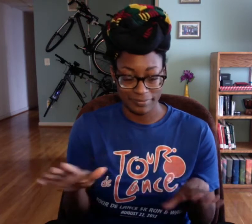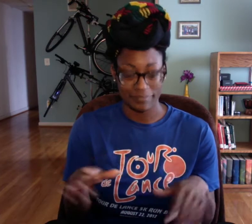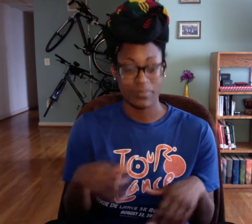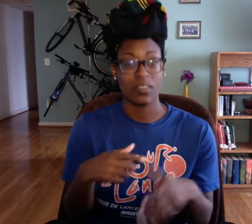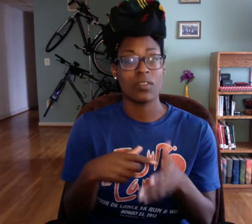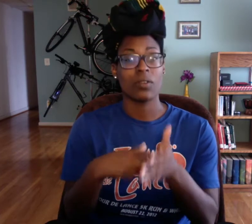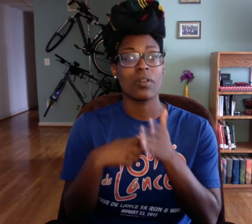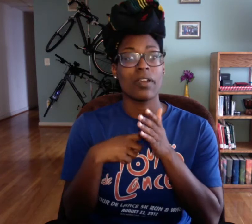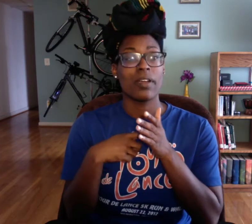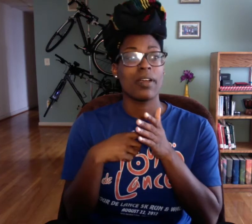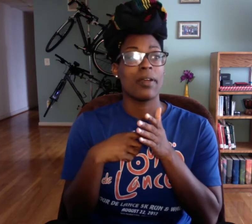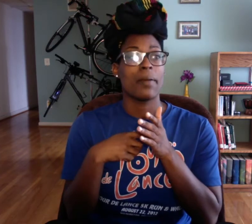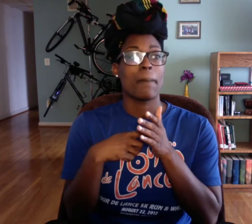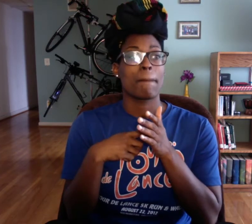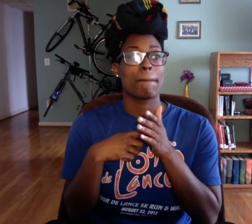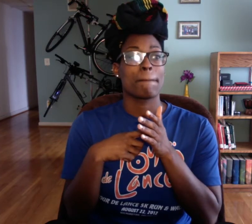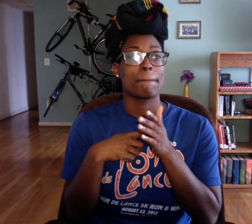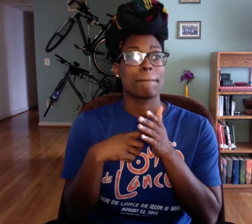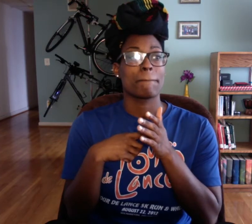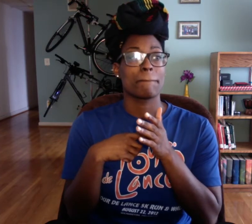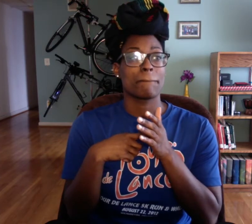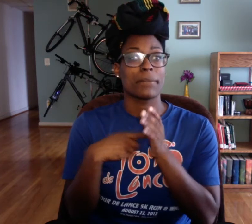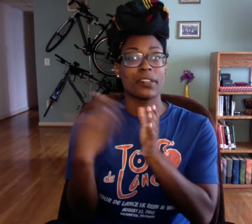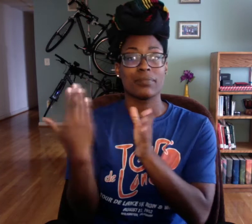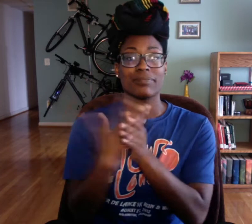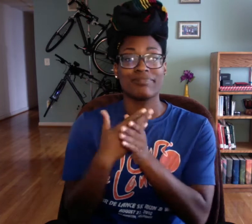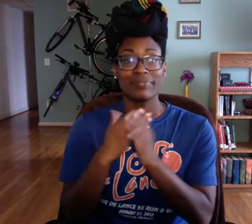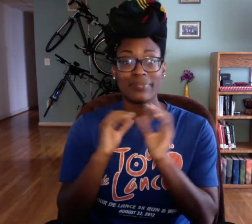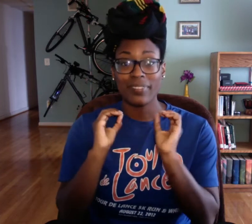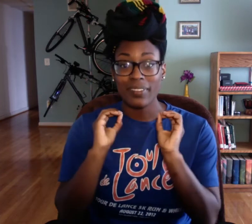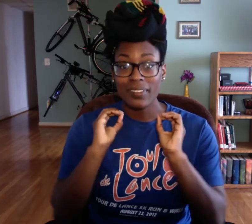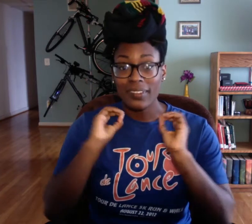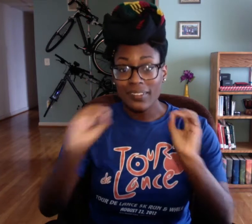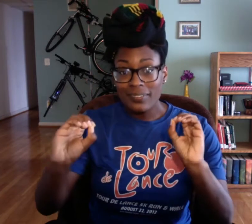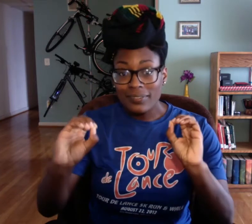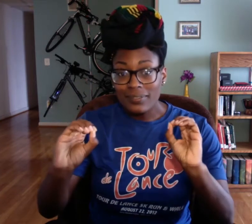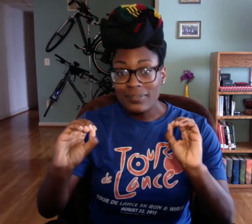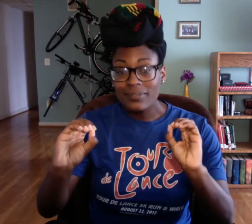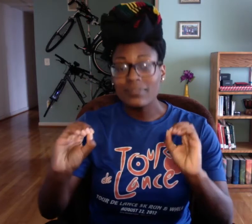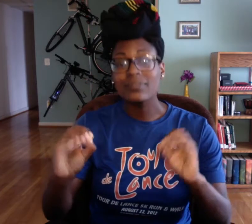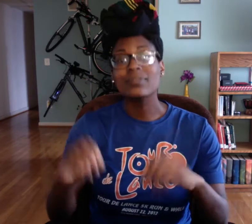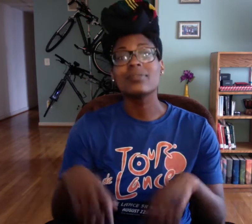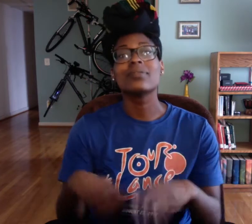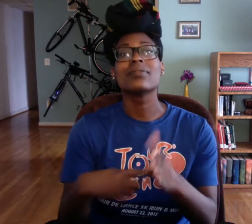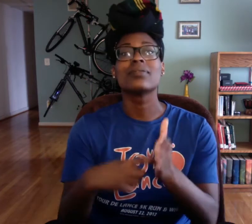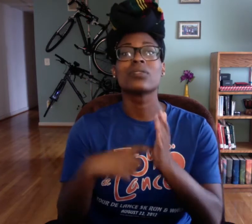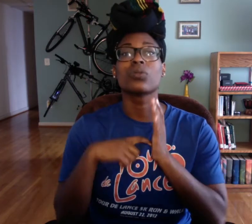They require complete silence, they can't be interrupted, the background of what I'm